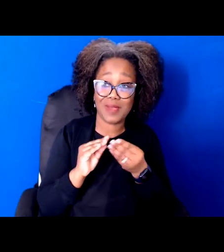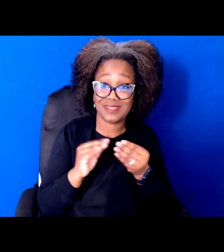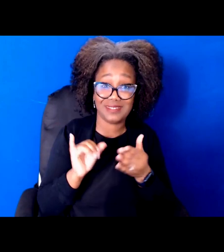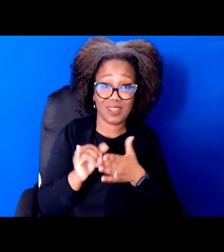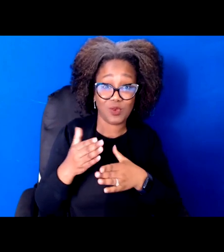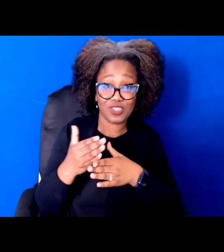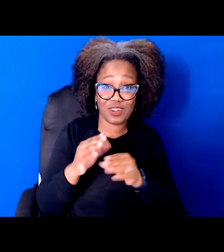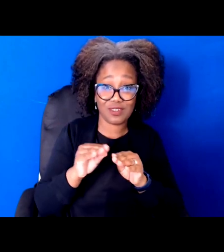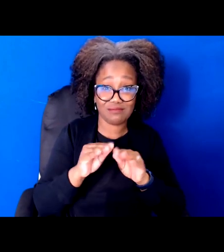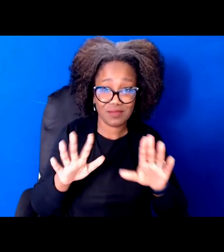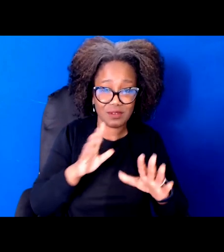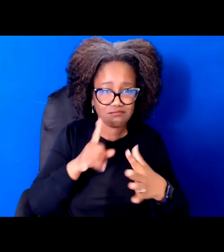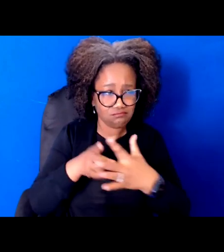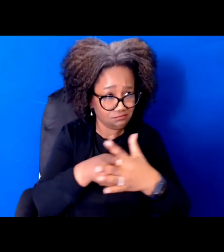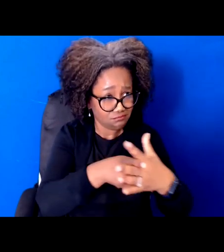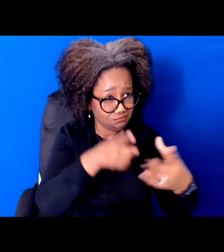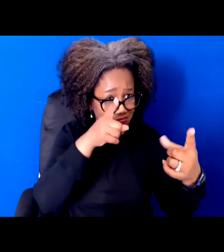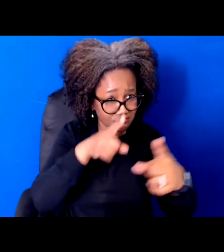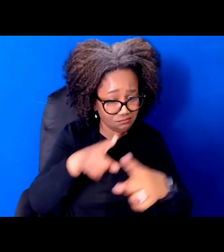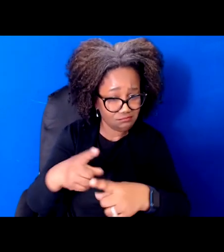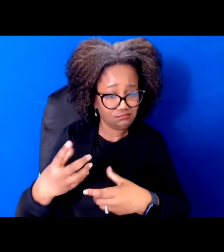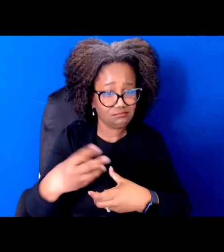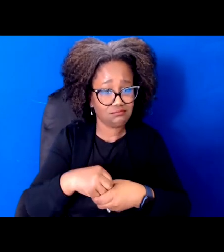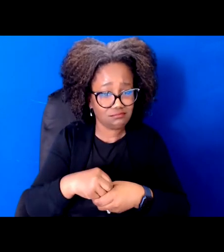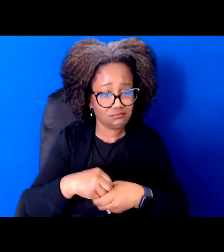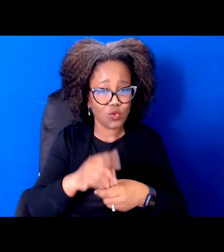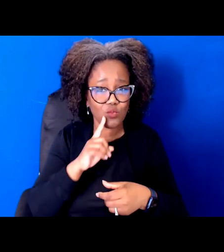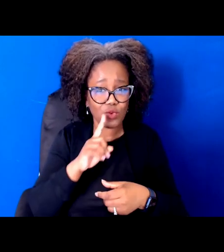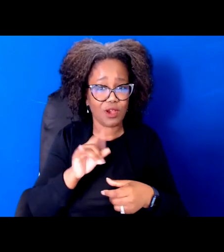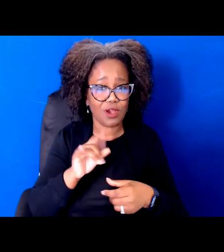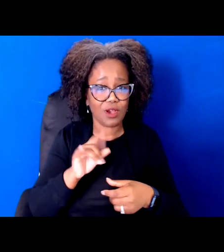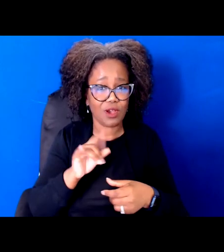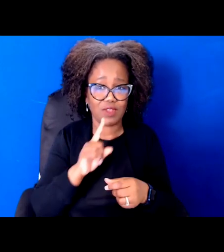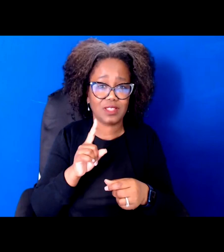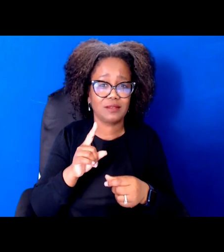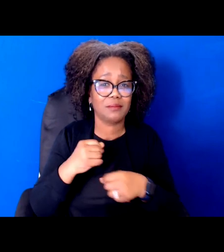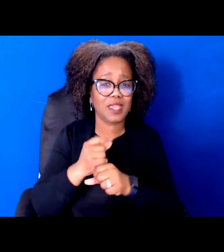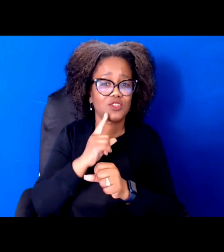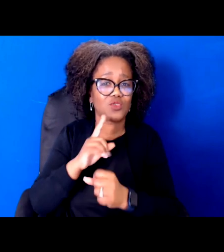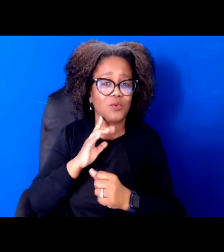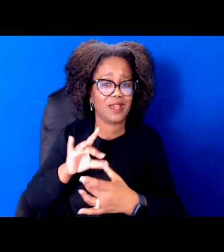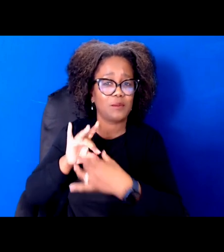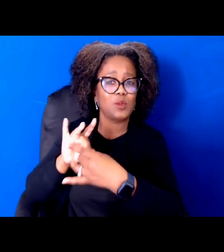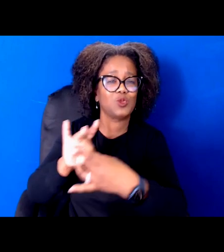So we deploy messaging and there's that. Actually sleep and mutuality across different so so in addition to the work of people like